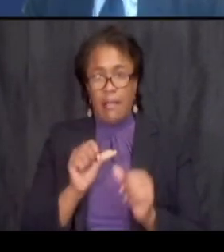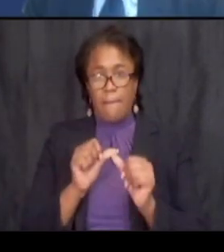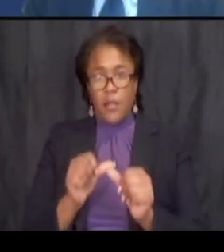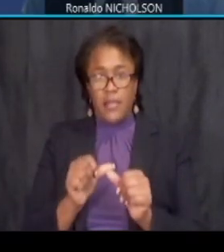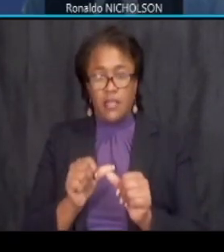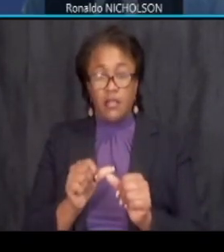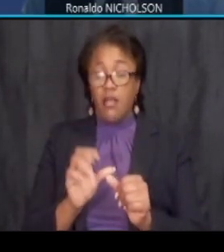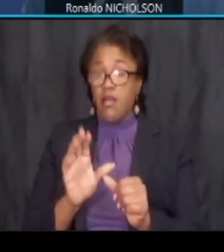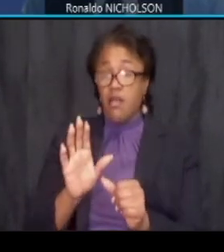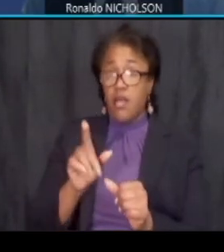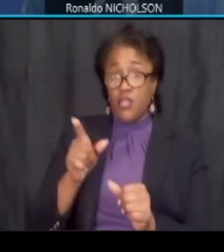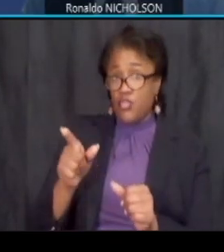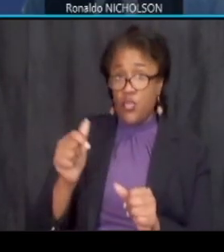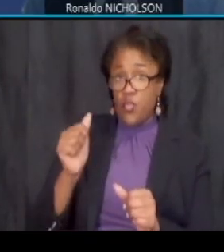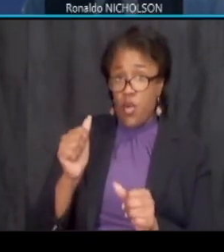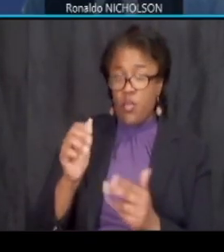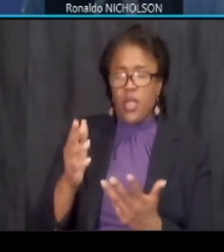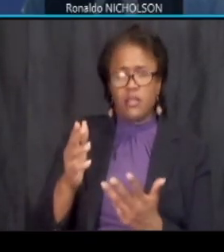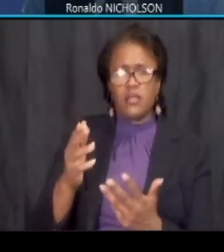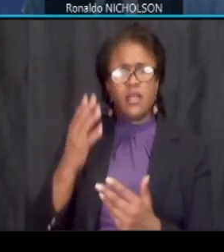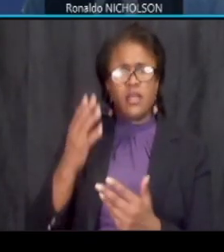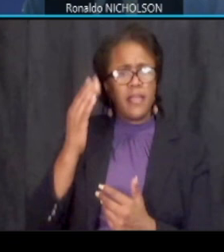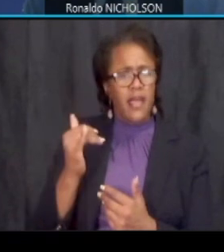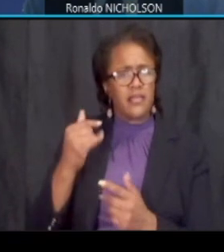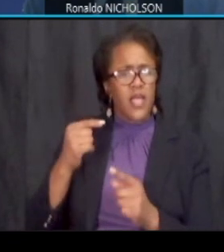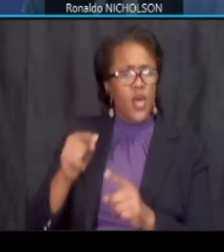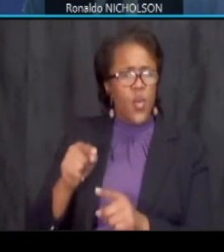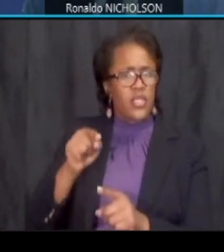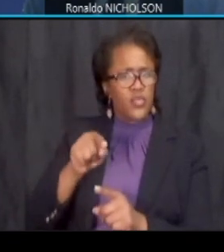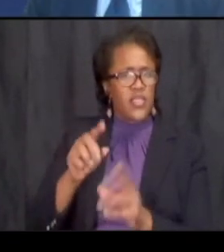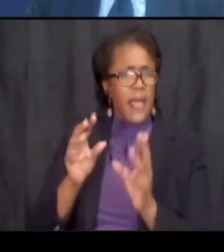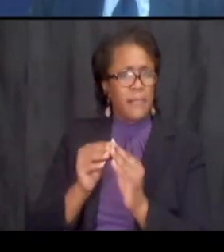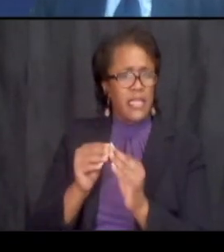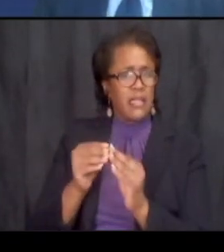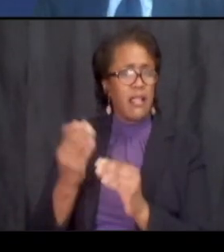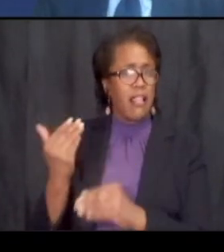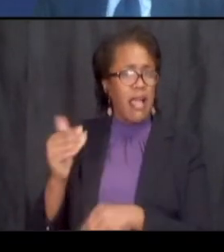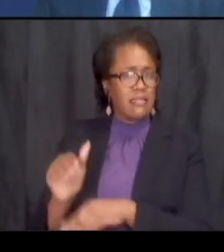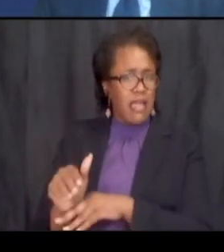won't be because the um because according to the meeting that we had last like the last meeting